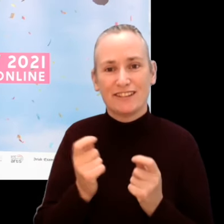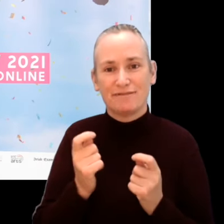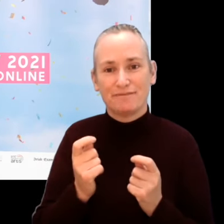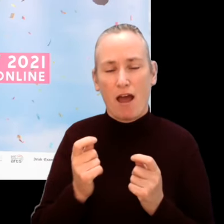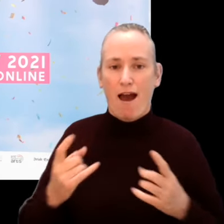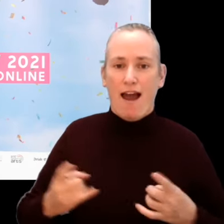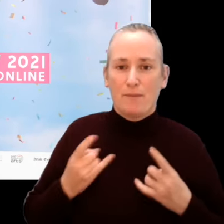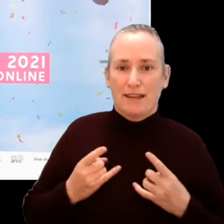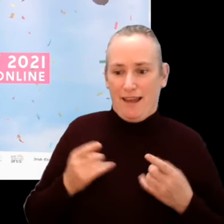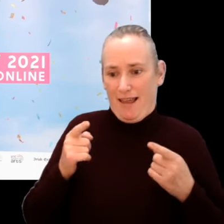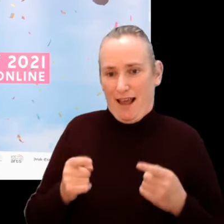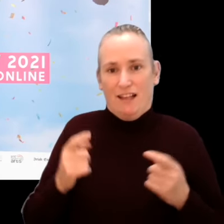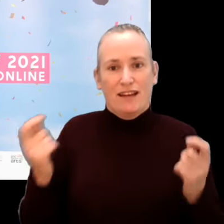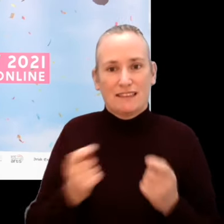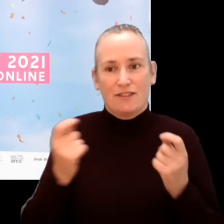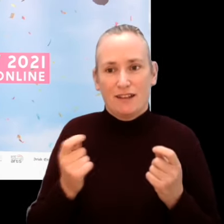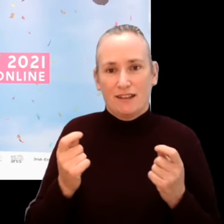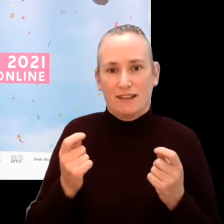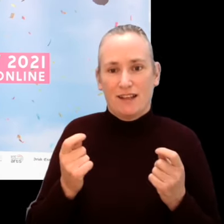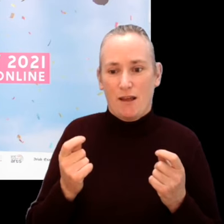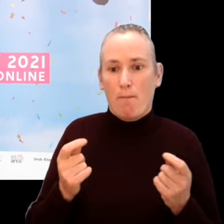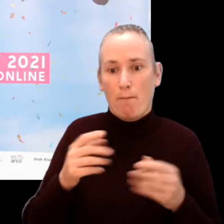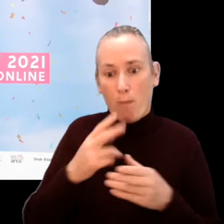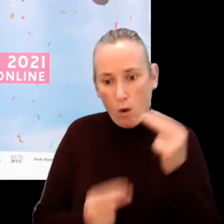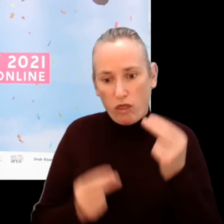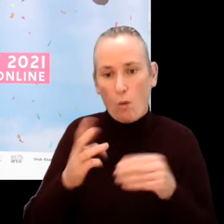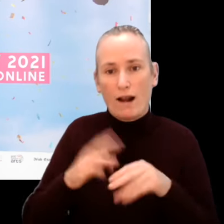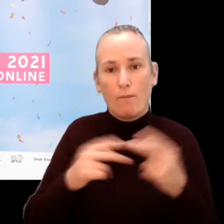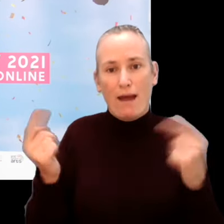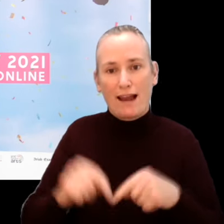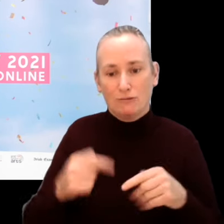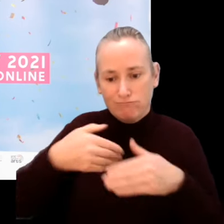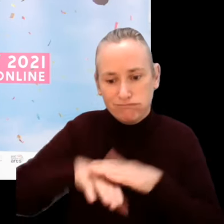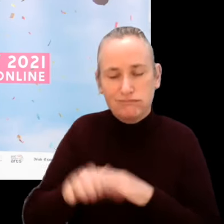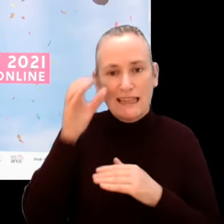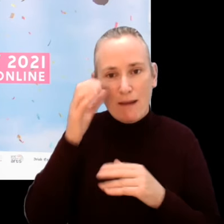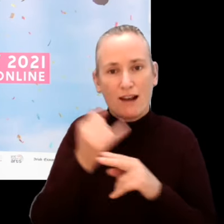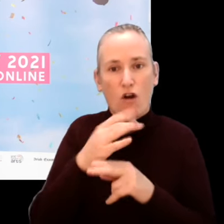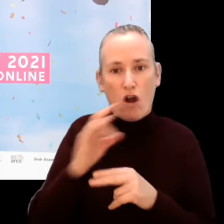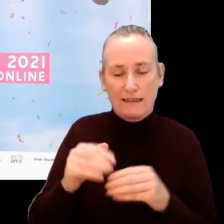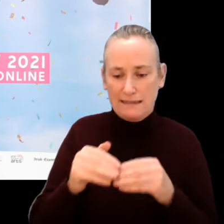We are delighted to present a Festival that both welcomes you back to the cinema in Cork, safely and comfortably